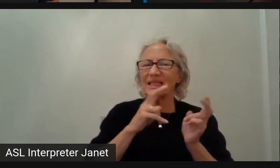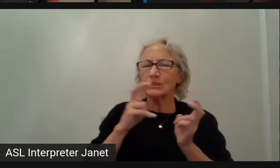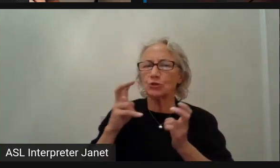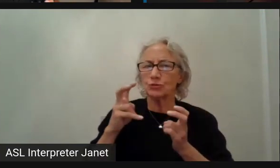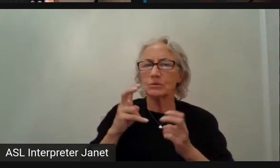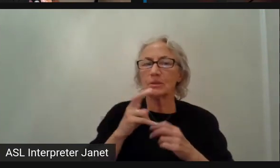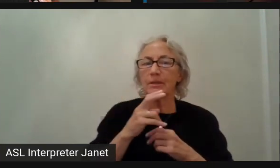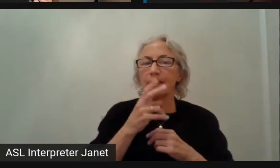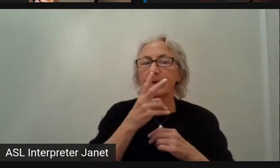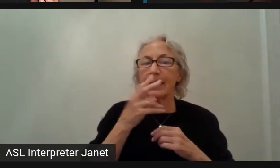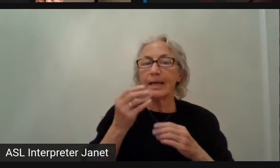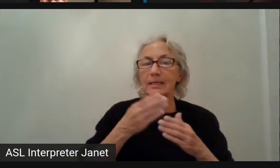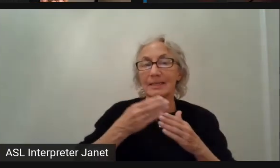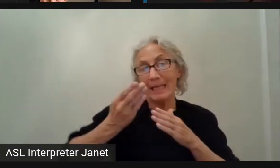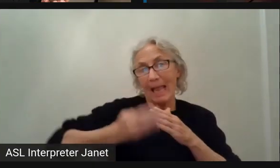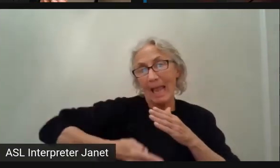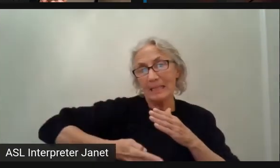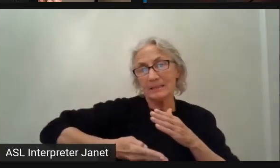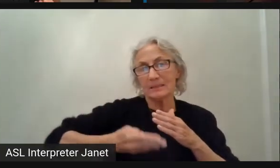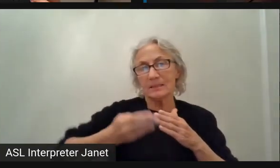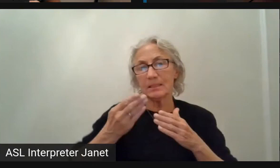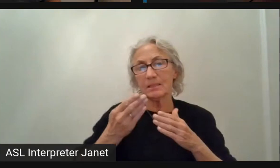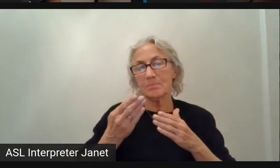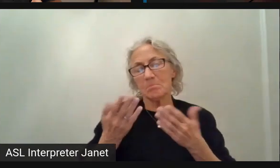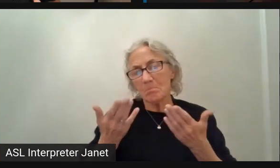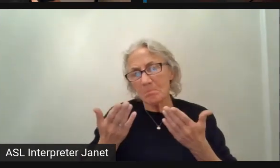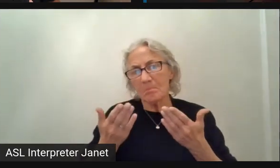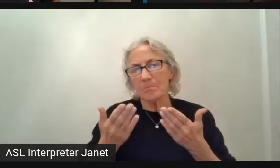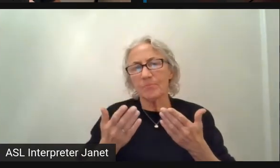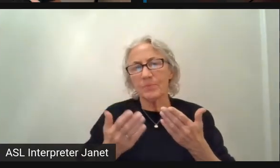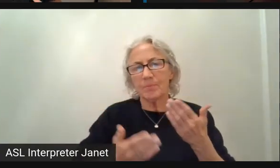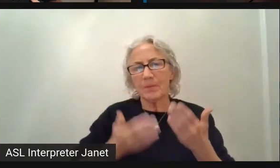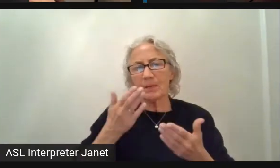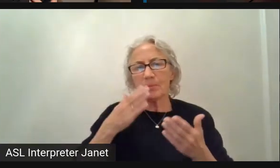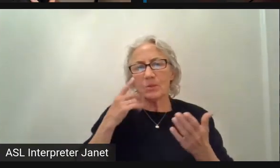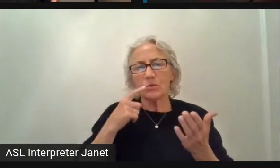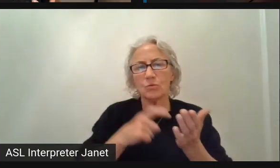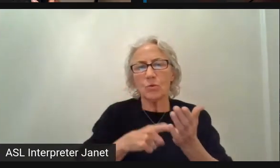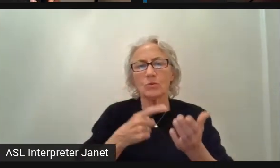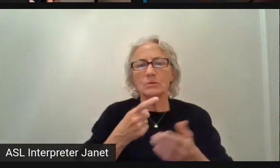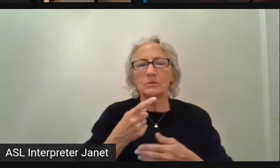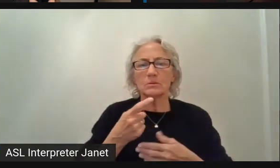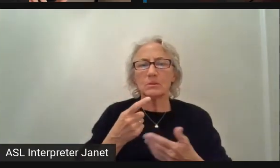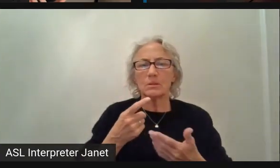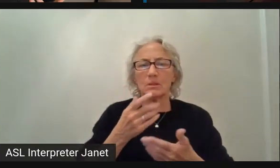In the end, it will turn out there are just few more difficult fixes